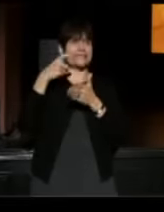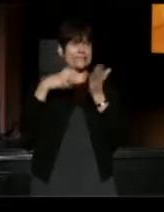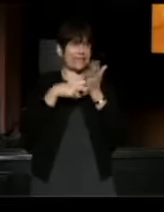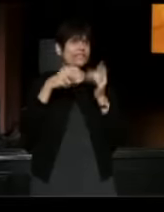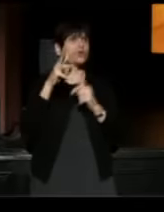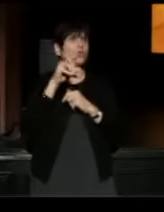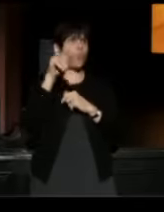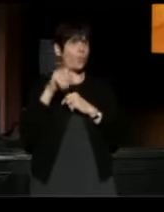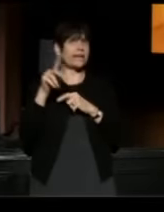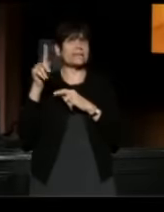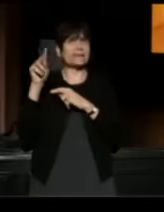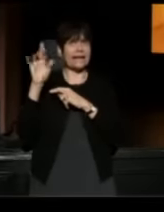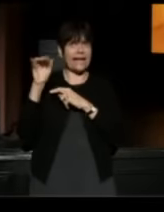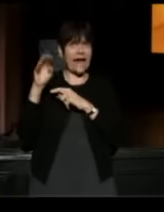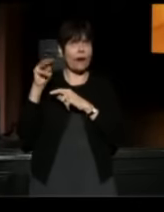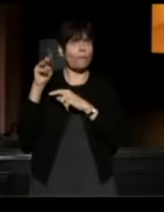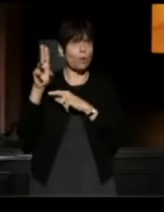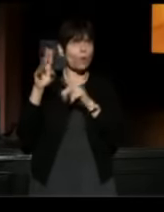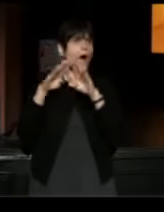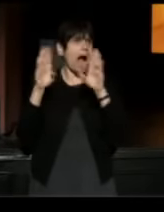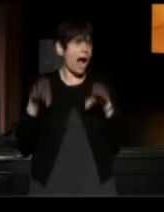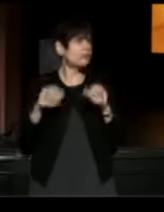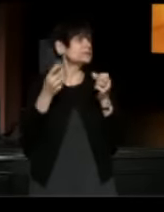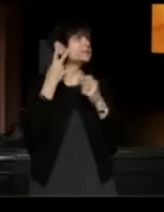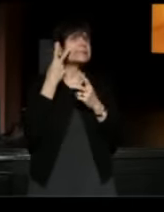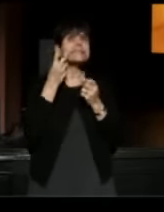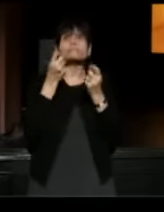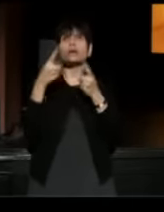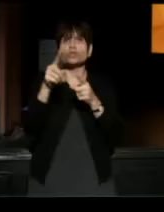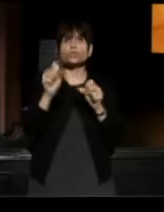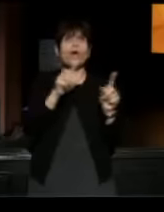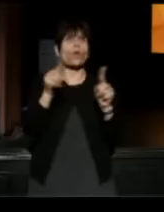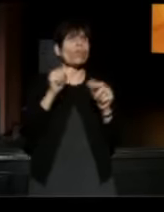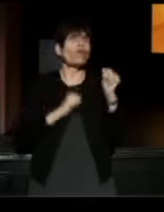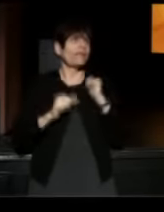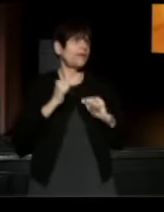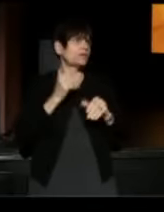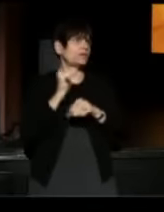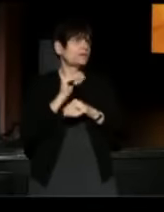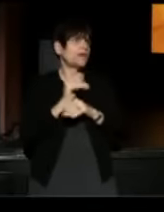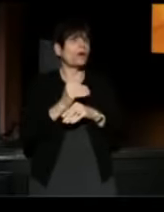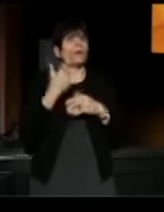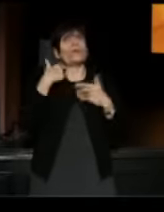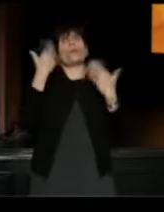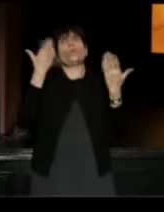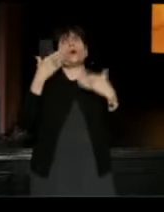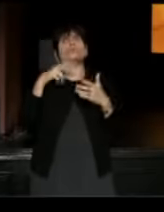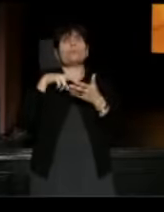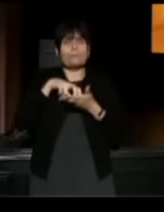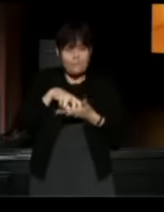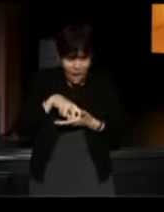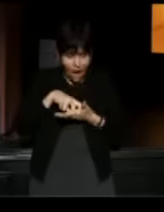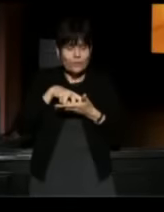So I encourage you to see as much as you can, see some theatre tonight, who knows you might be bowing down for later. (snickers)